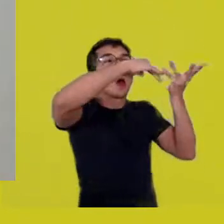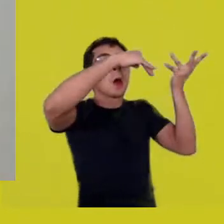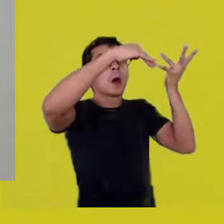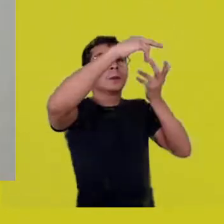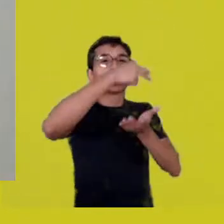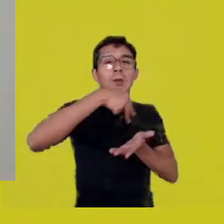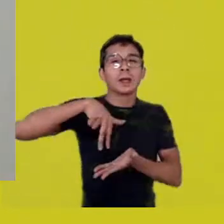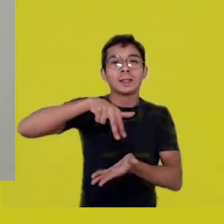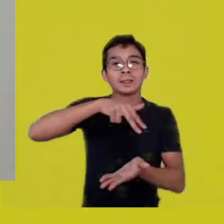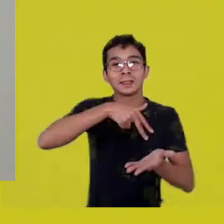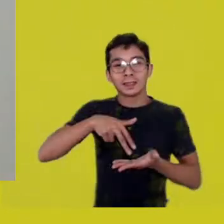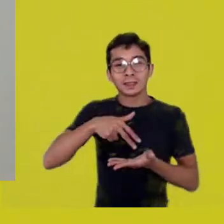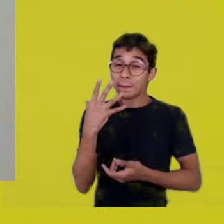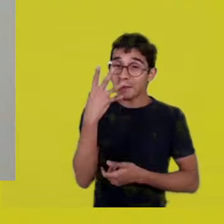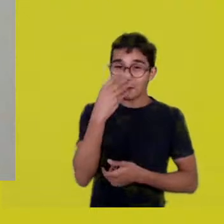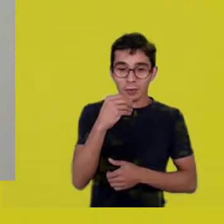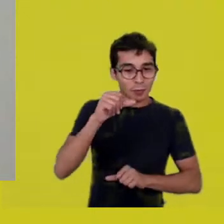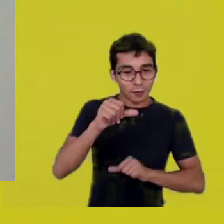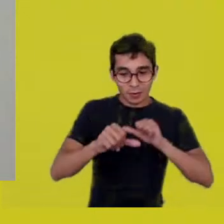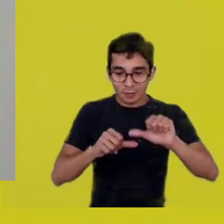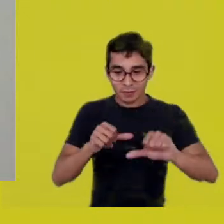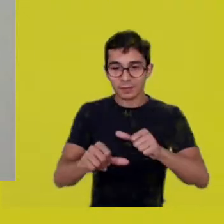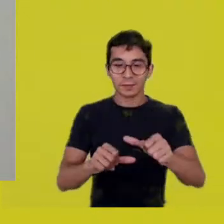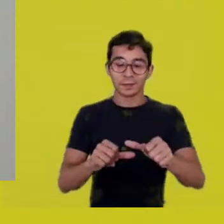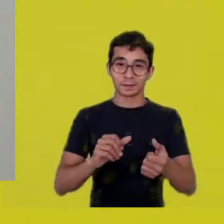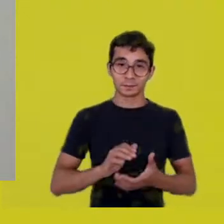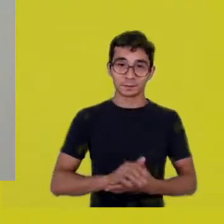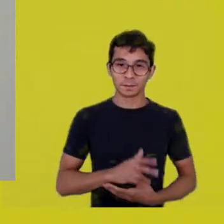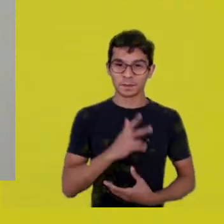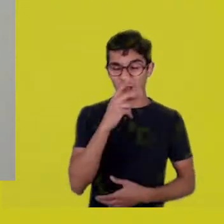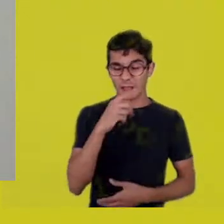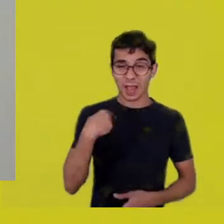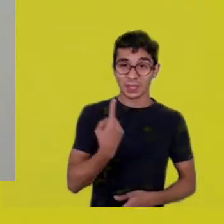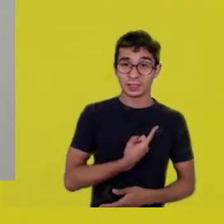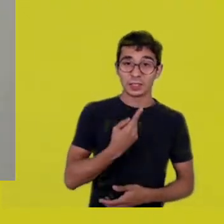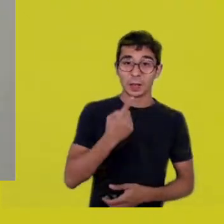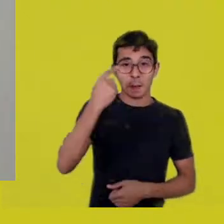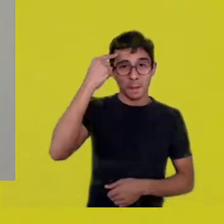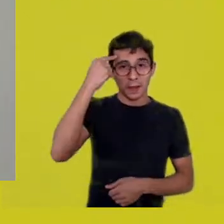that wants to reduce us to a chronology: